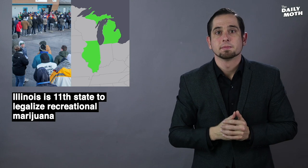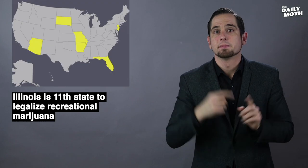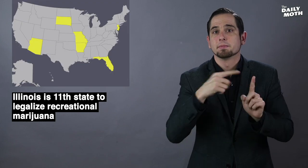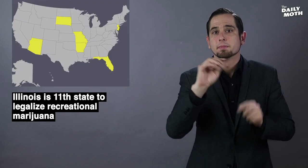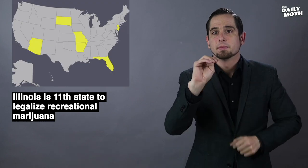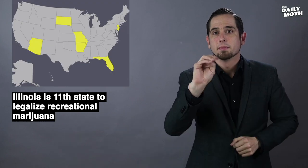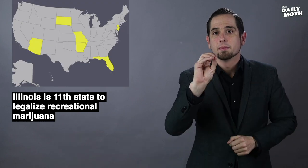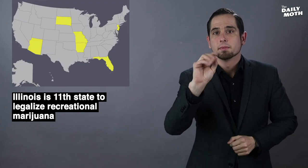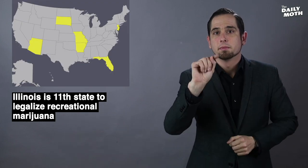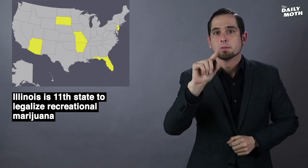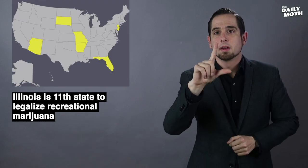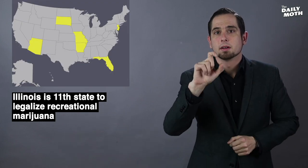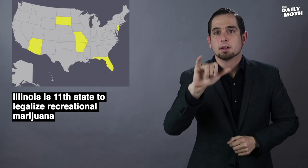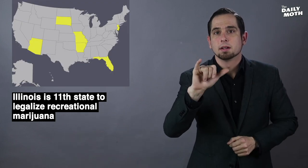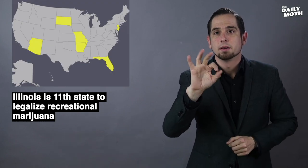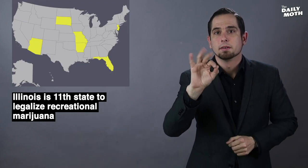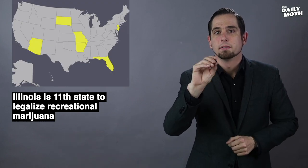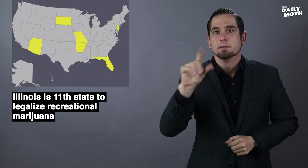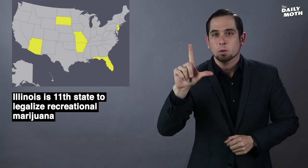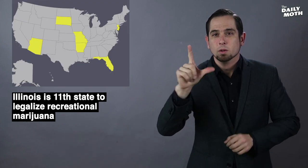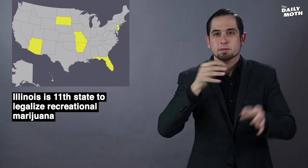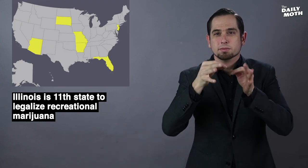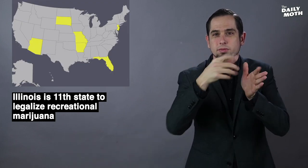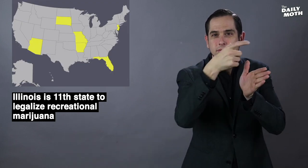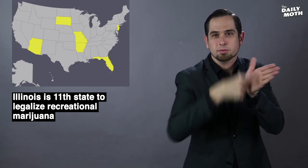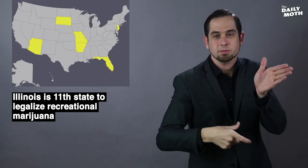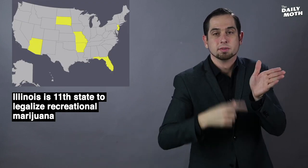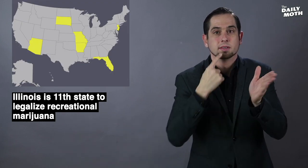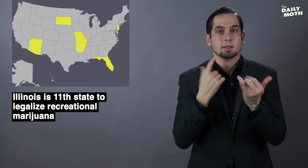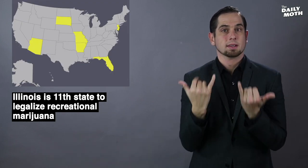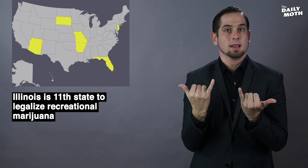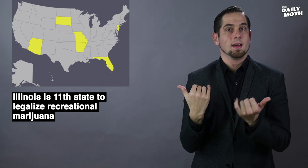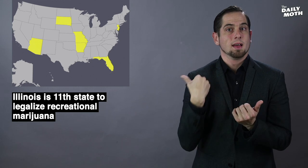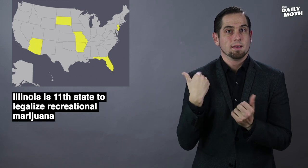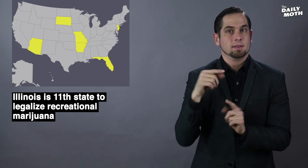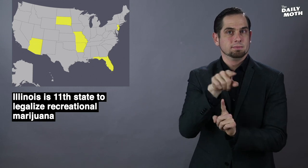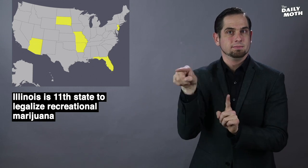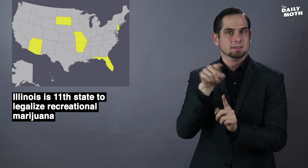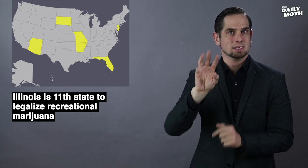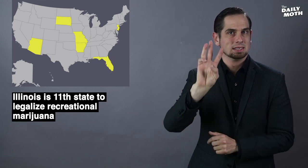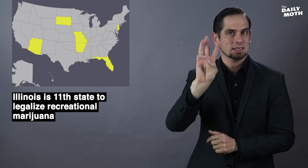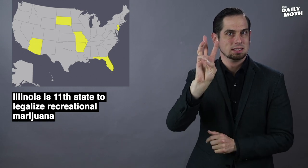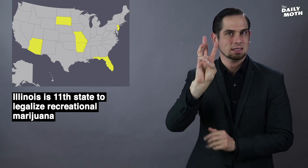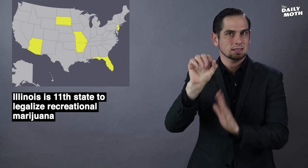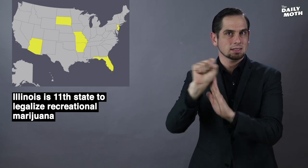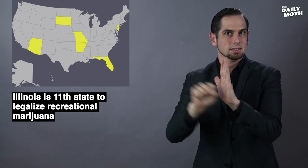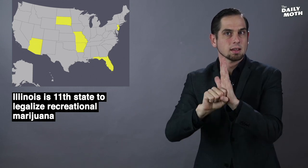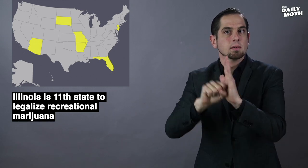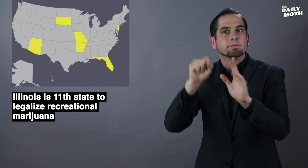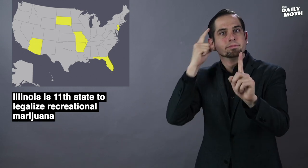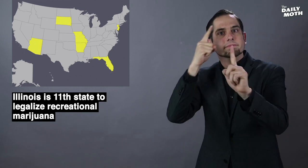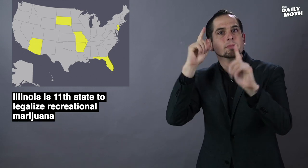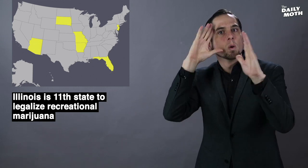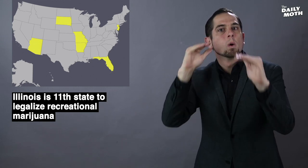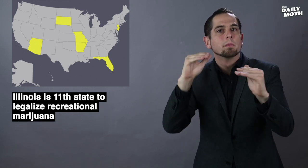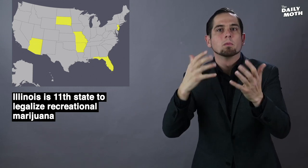The Motley Fool explained that there are six states that hope